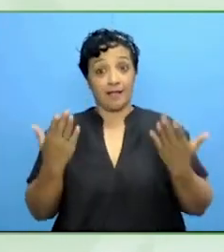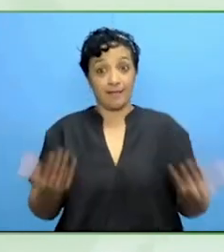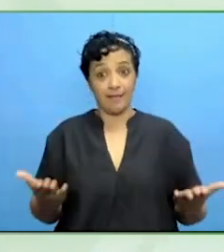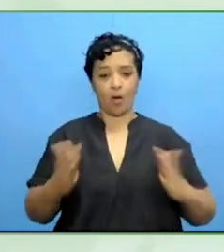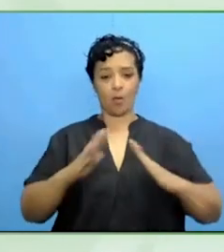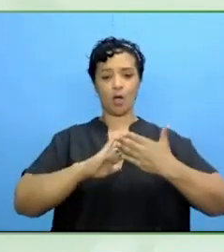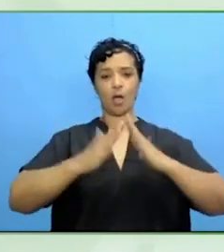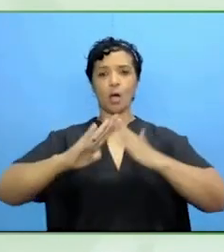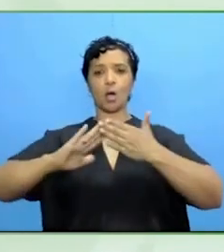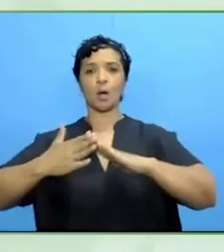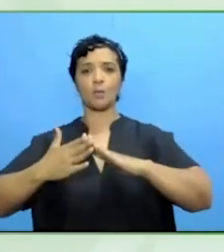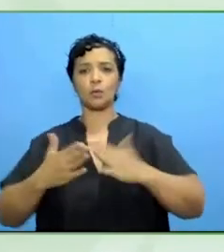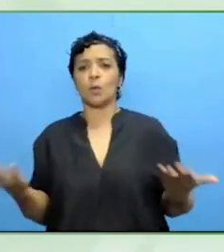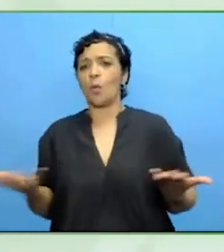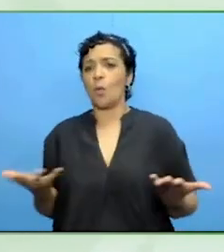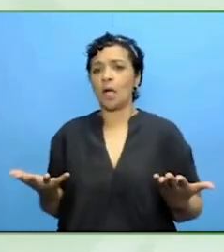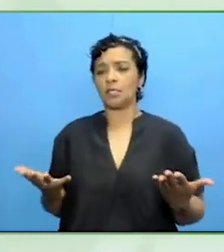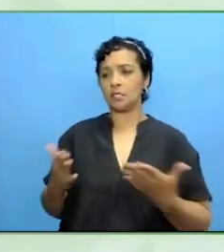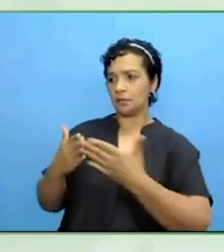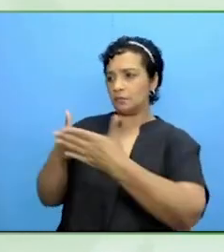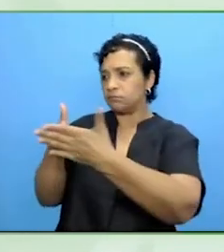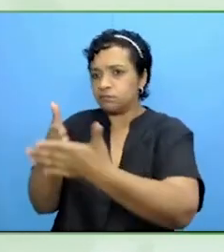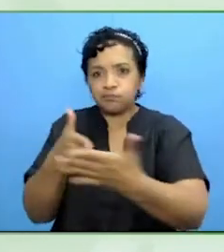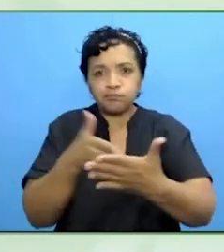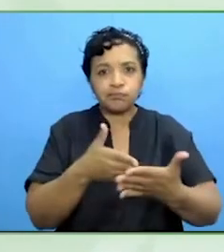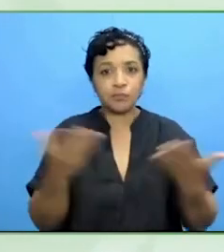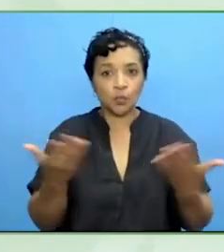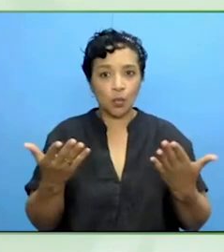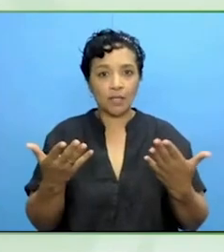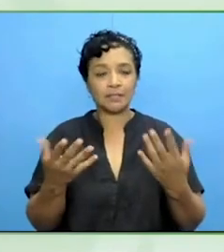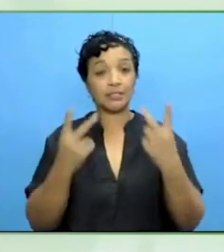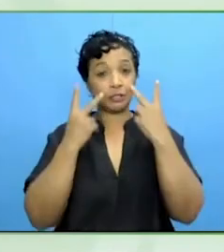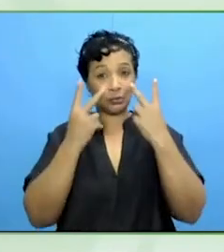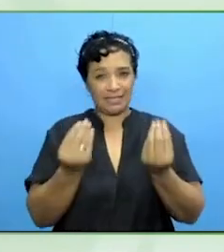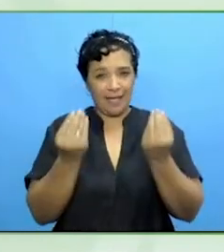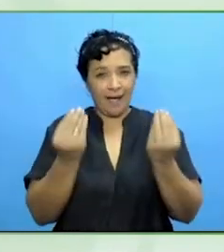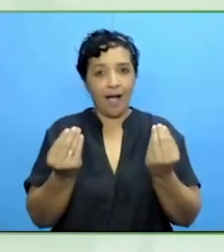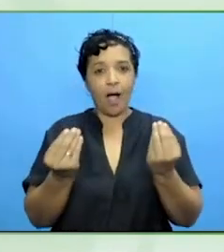new challenges are and then, through exchange, cooperation, develop new answers.